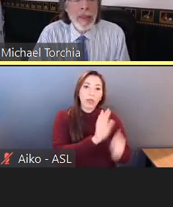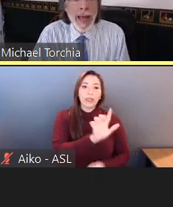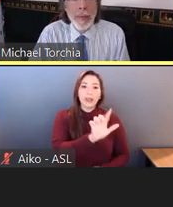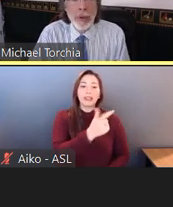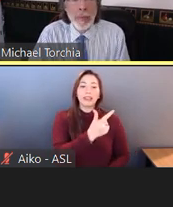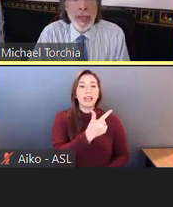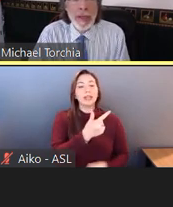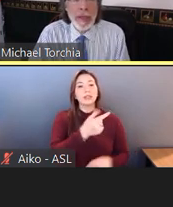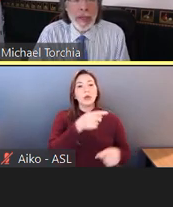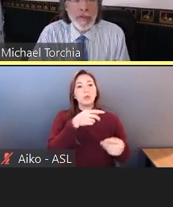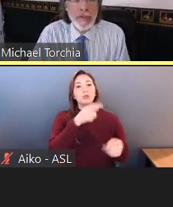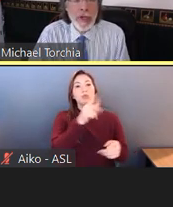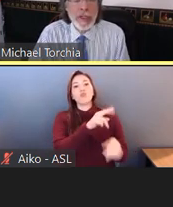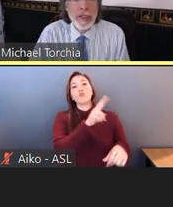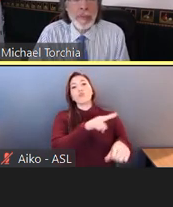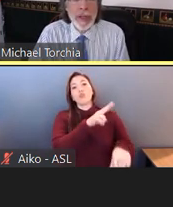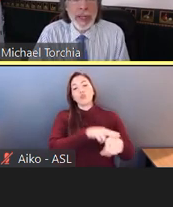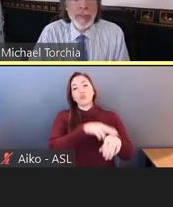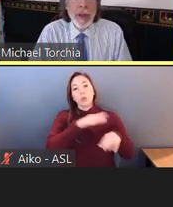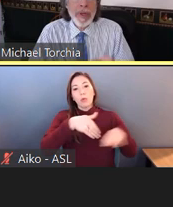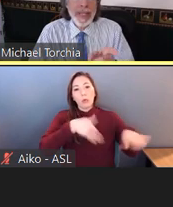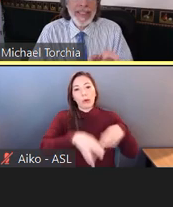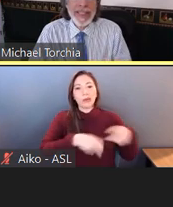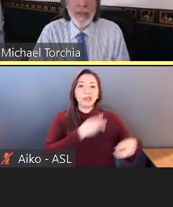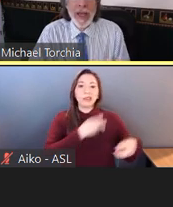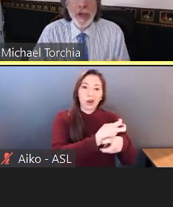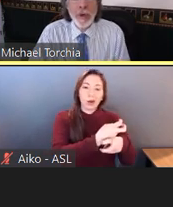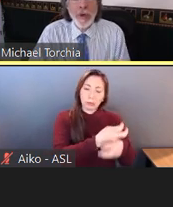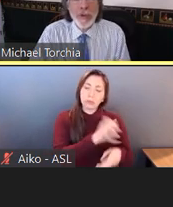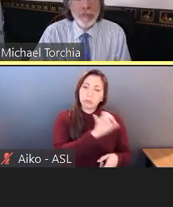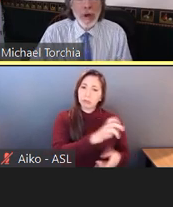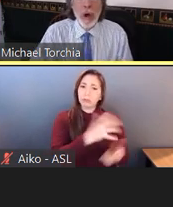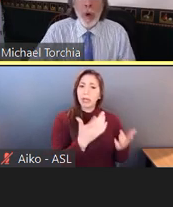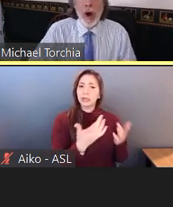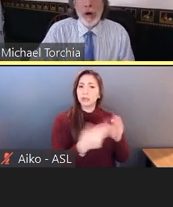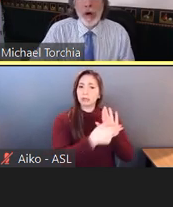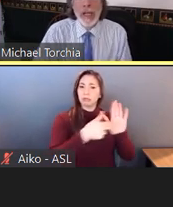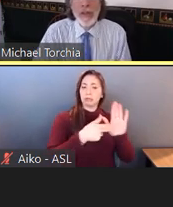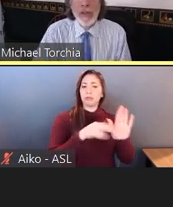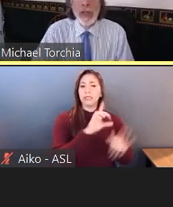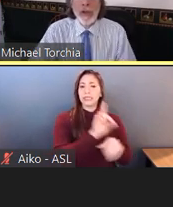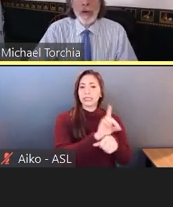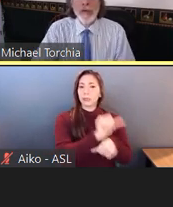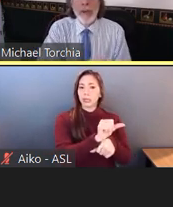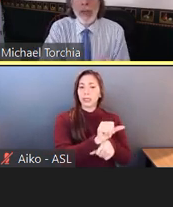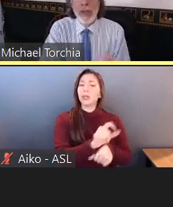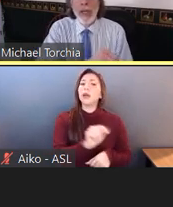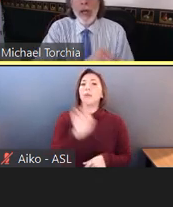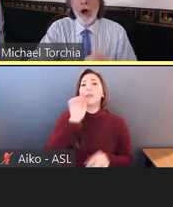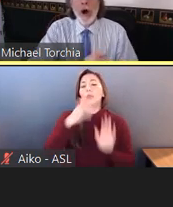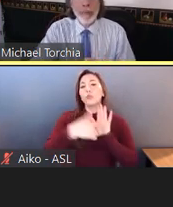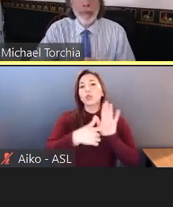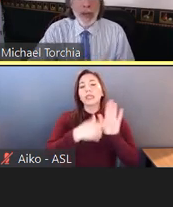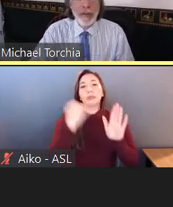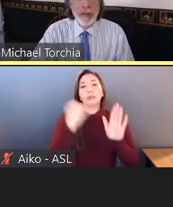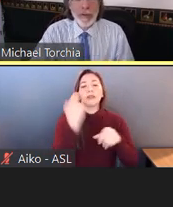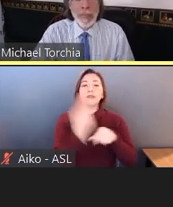That would be considered a disability. But let's say they use a walker, or let's say they use maybe arm braces.